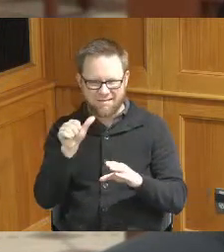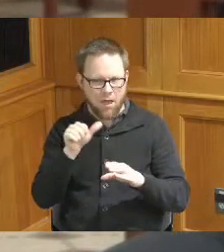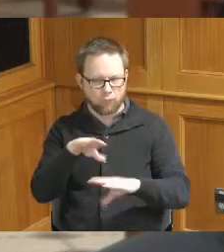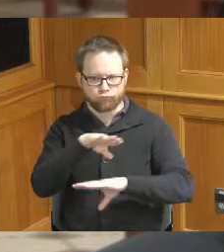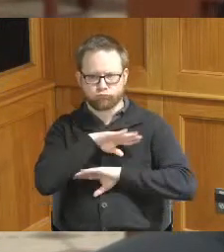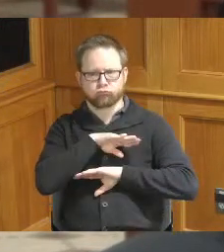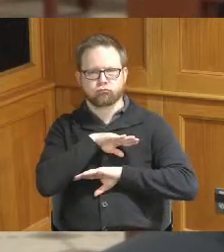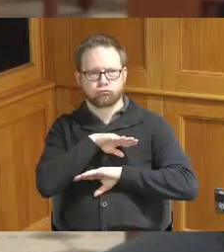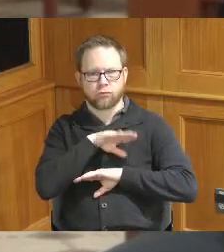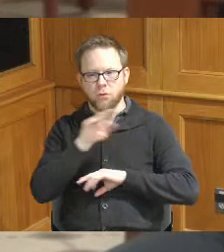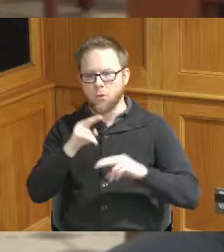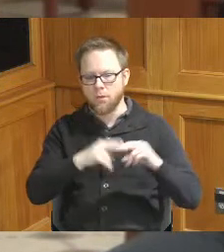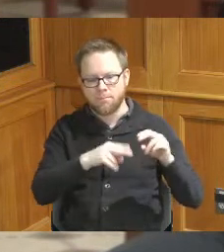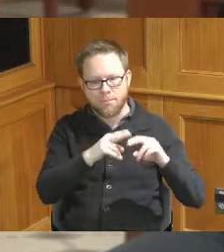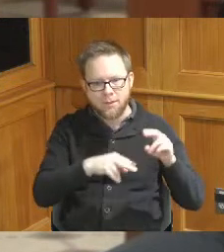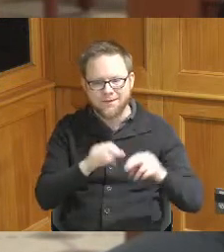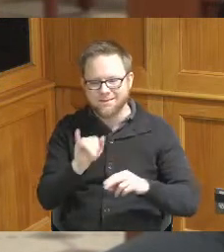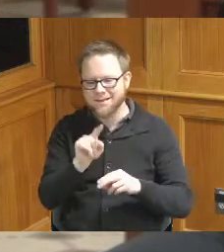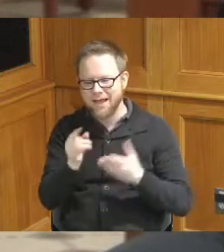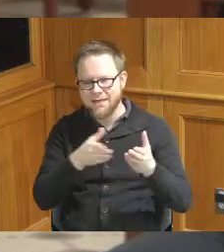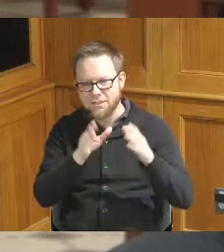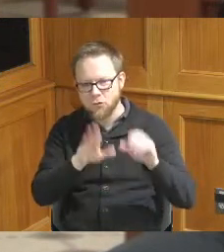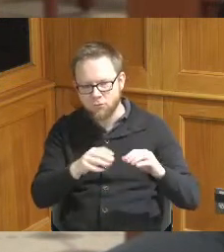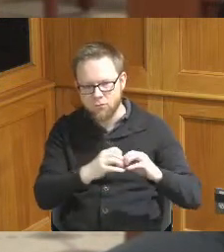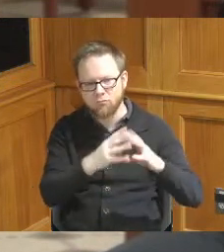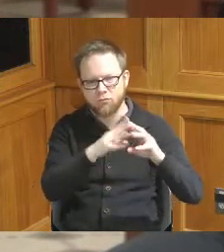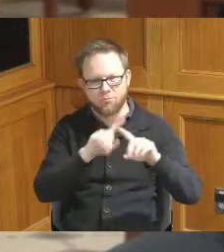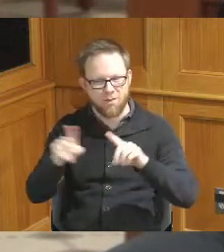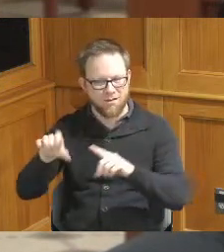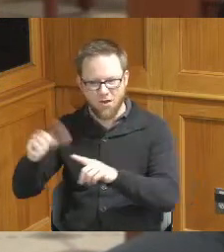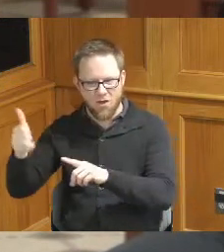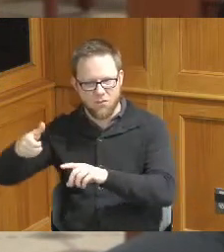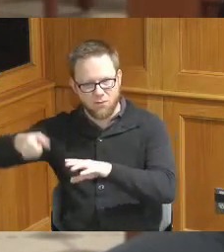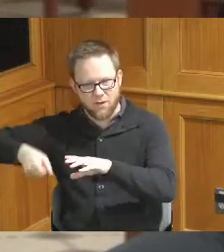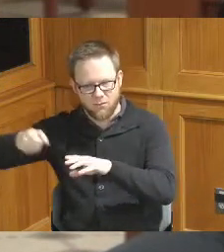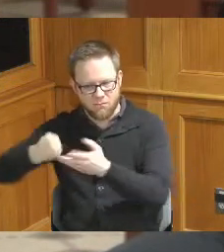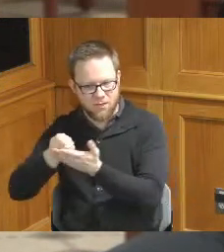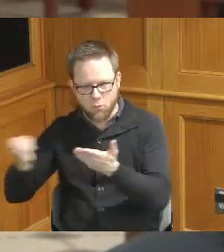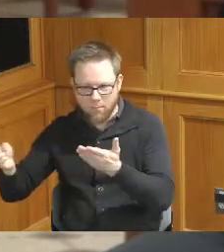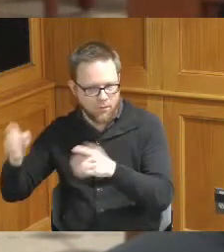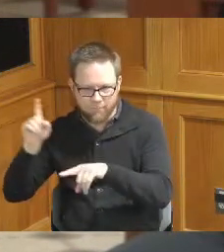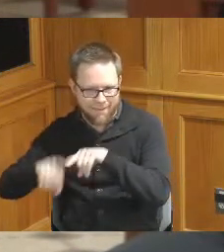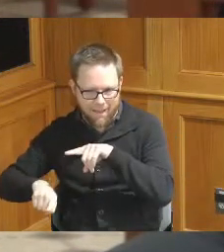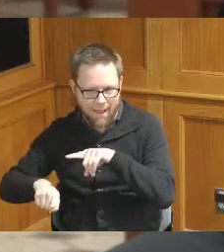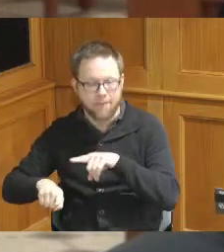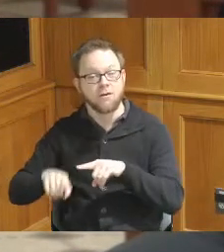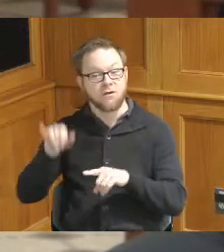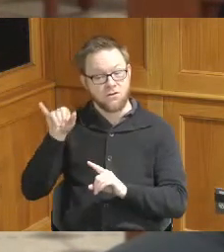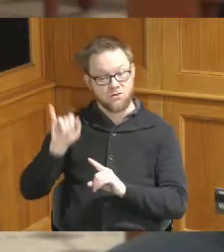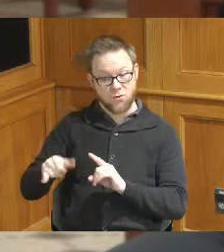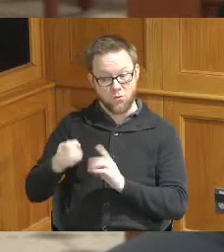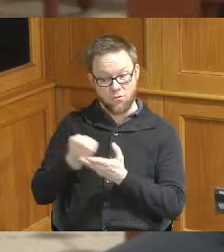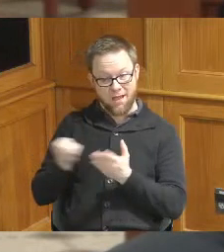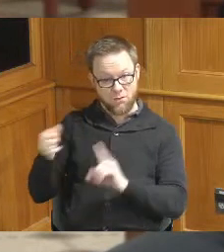the buildings and RIT servers in order to power the equipment needed to run our facilities we